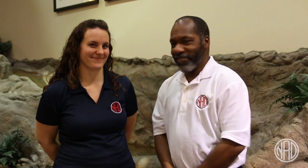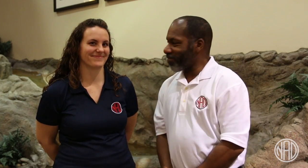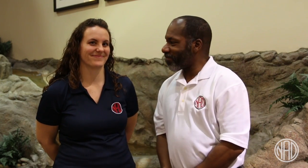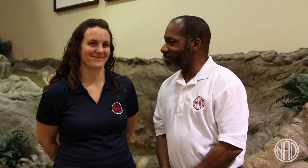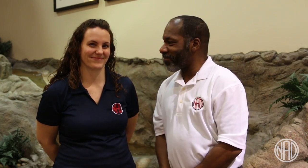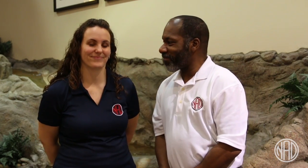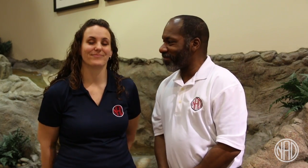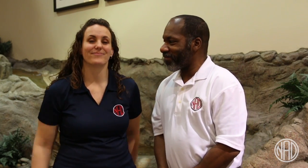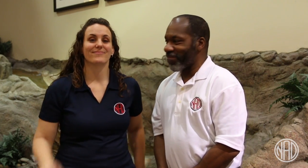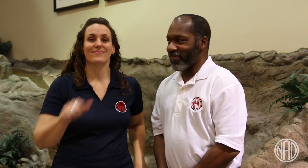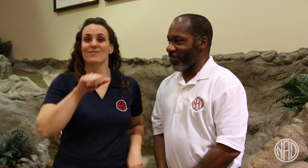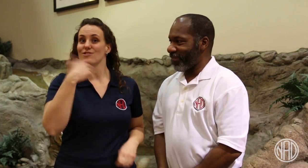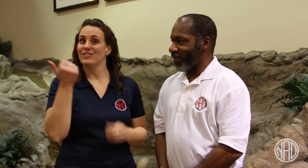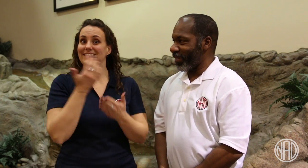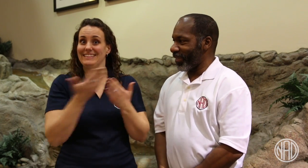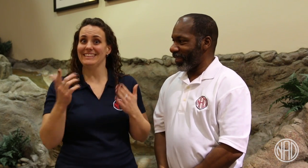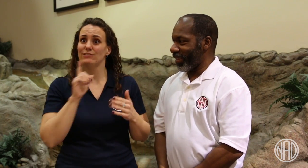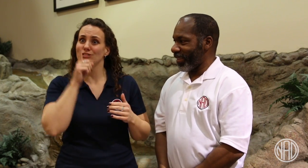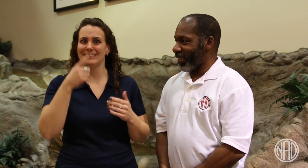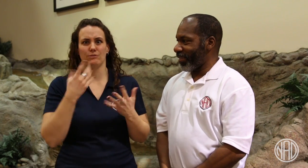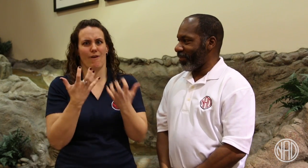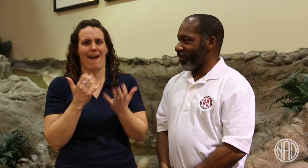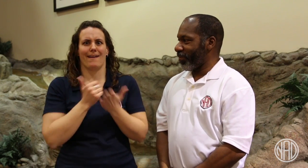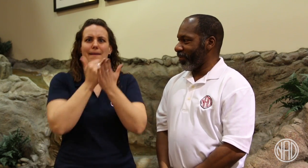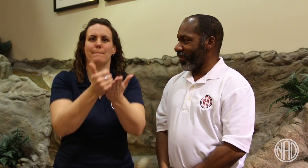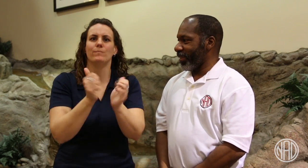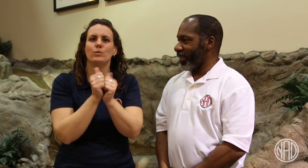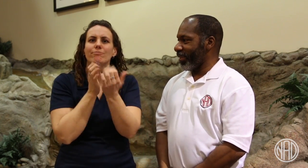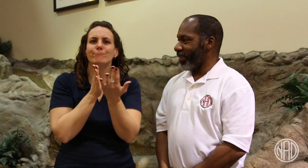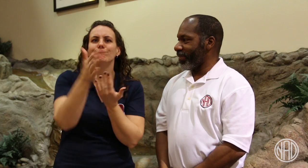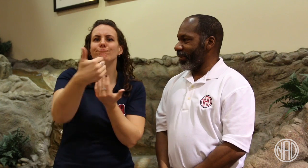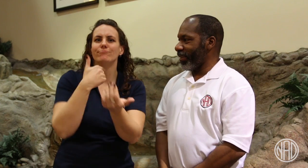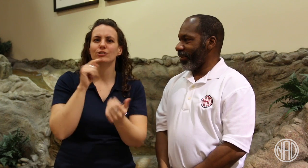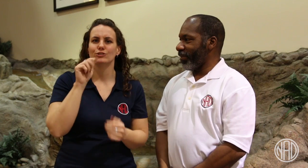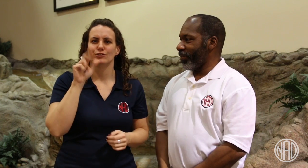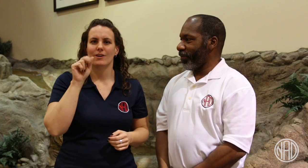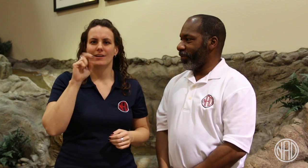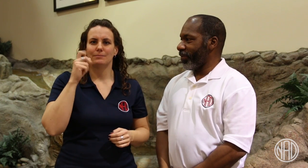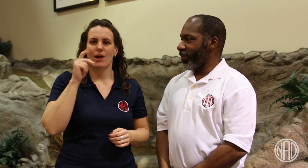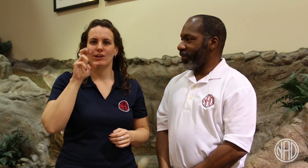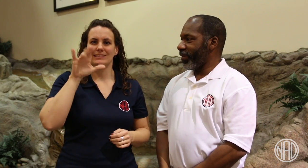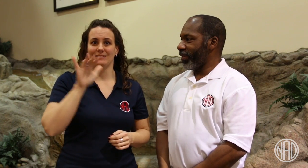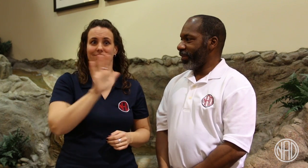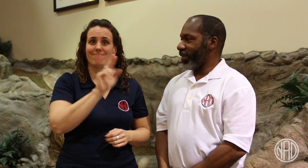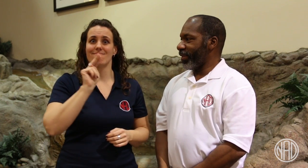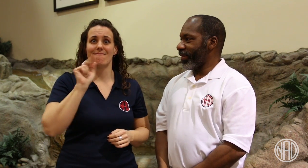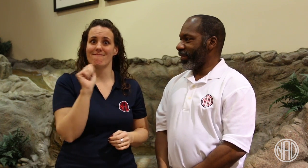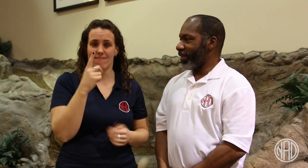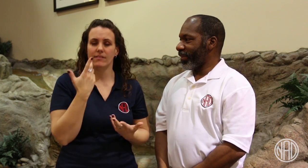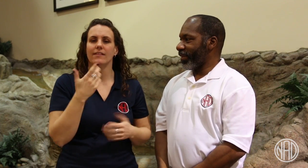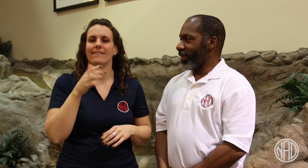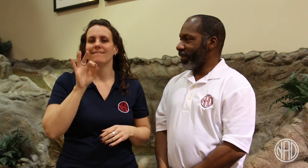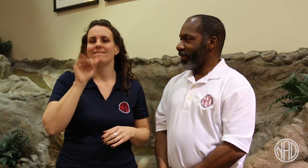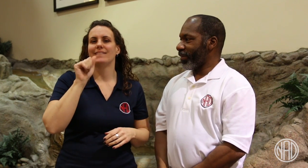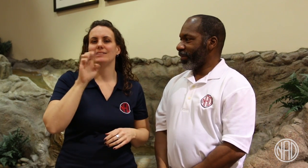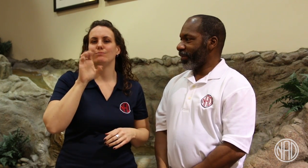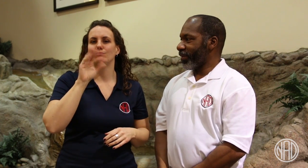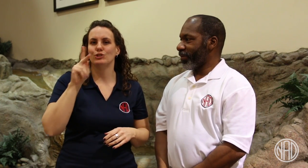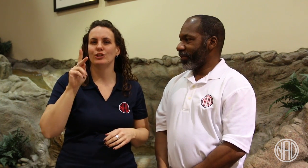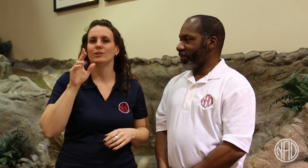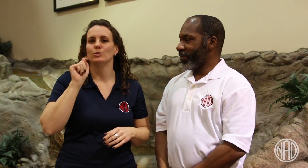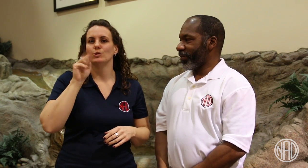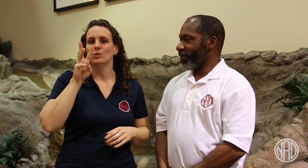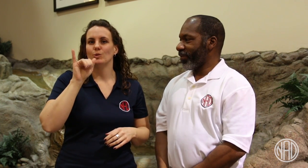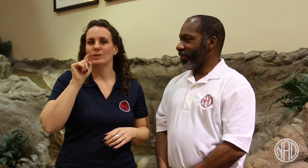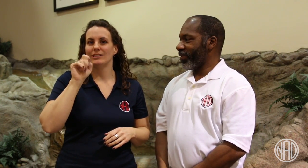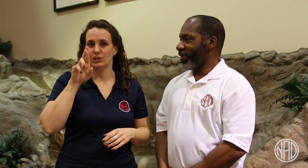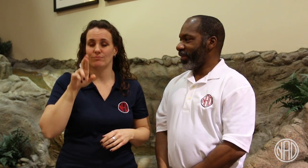Another exciting update that helps with the NAD's transparency is social media like Facebook and Twitter.